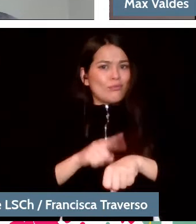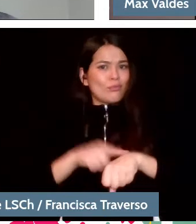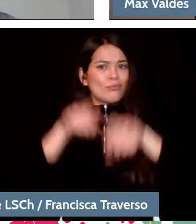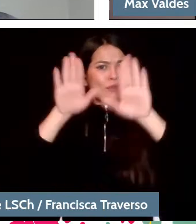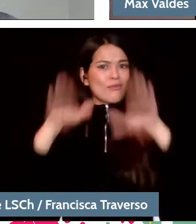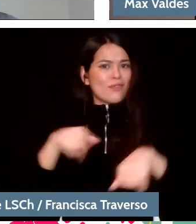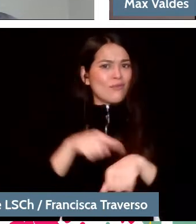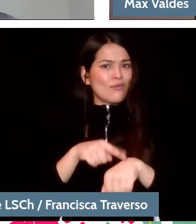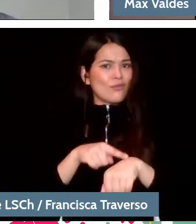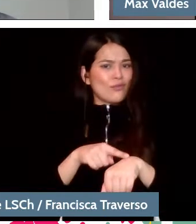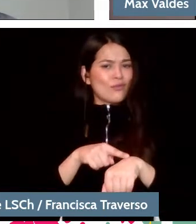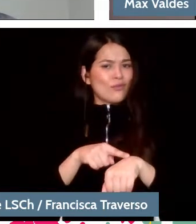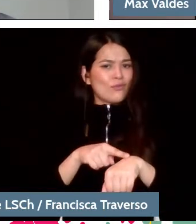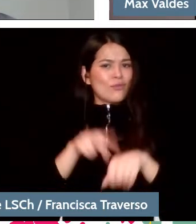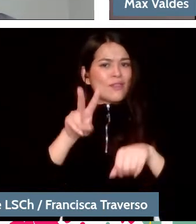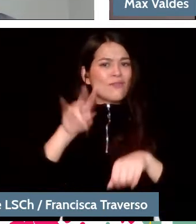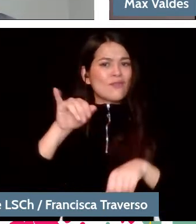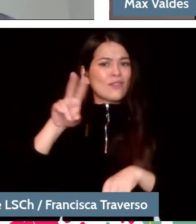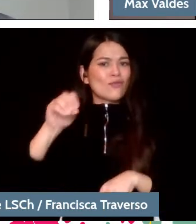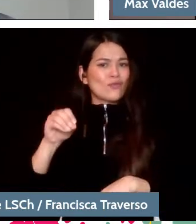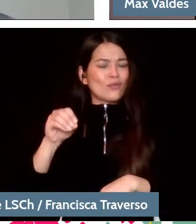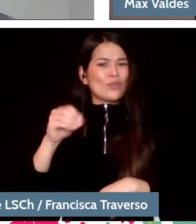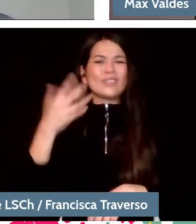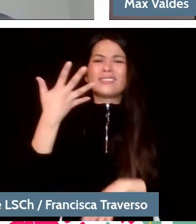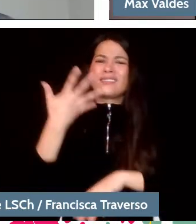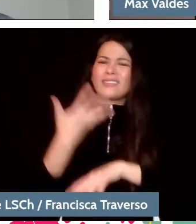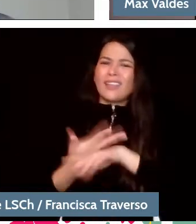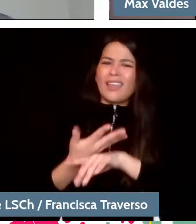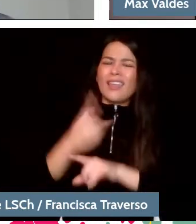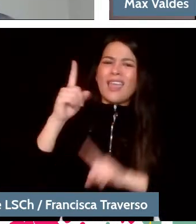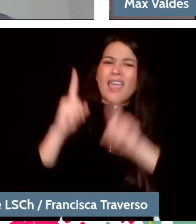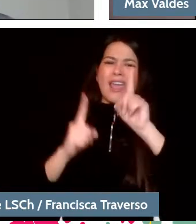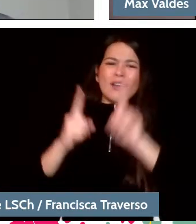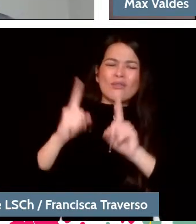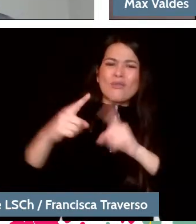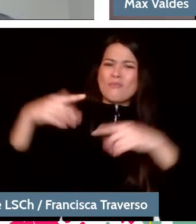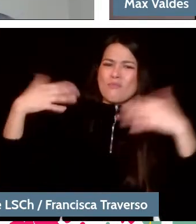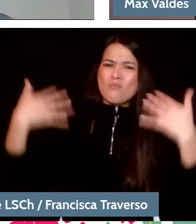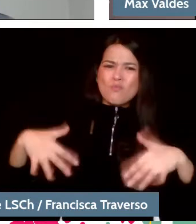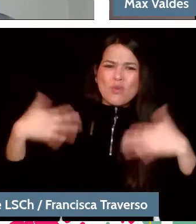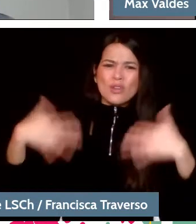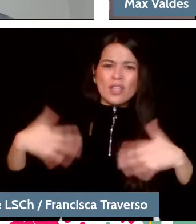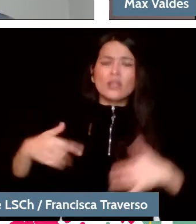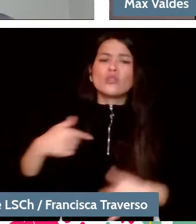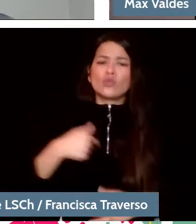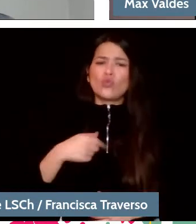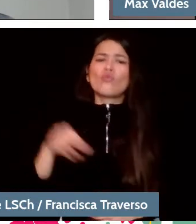There is a fundamental factor in the work of live music. I am going to use that word so that we are all clear.